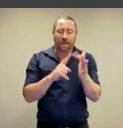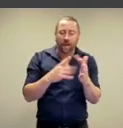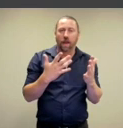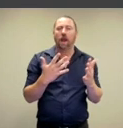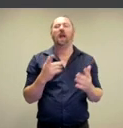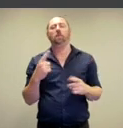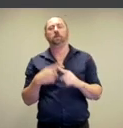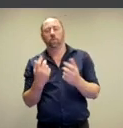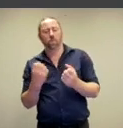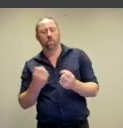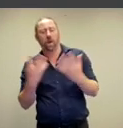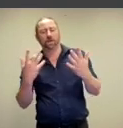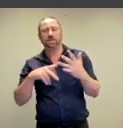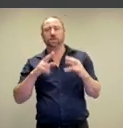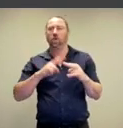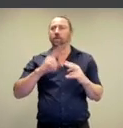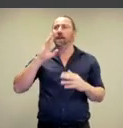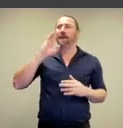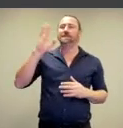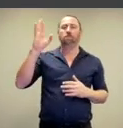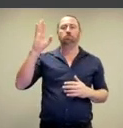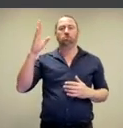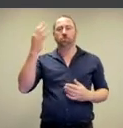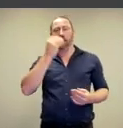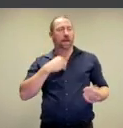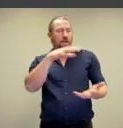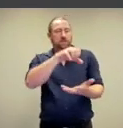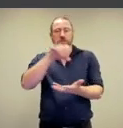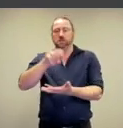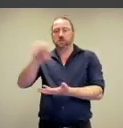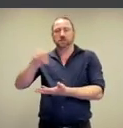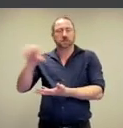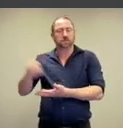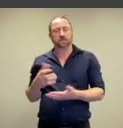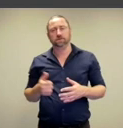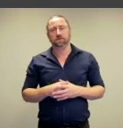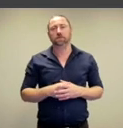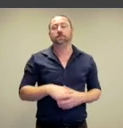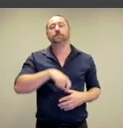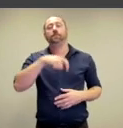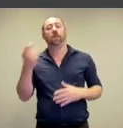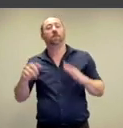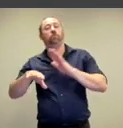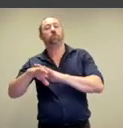the kind of scale and waste of contemporary consumption.